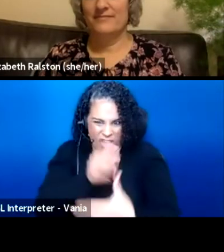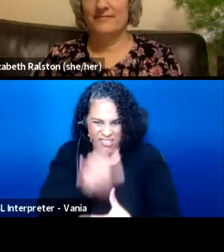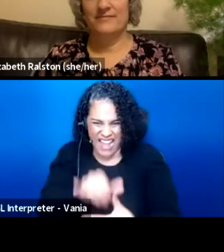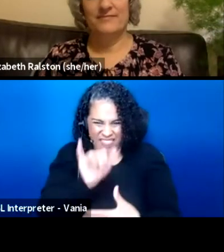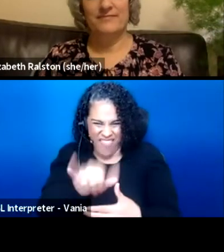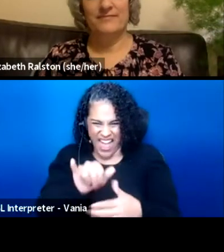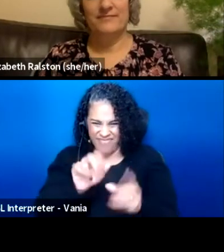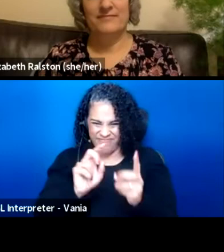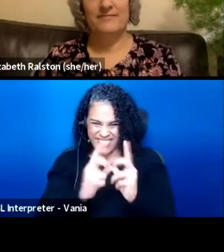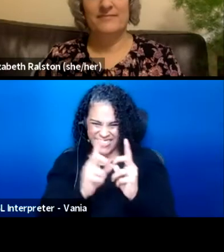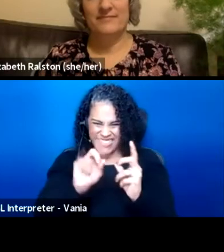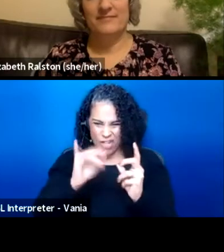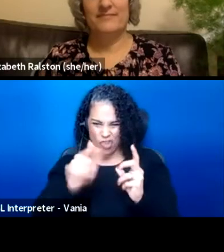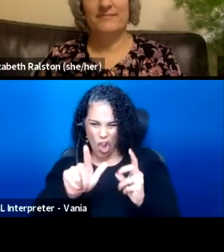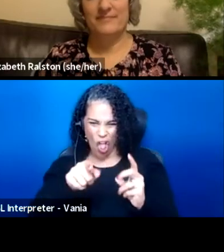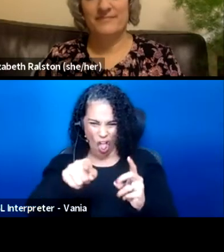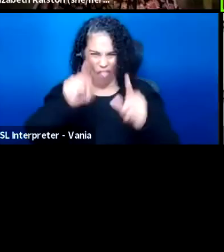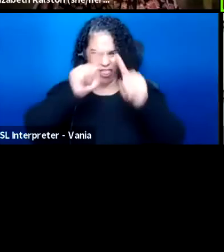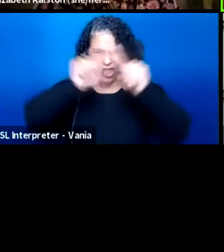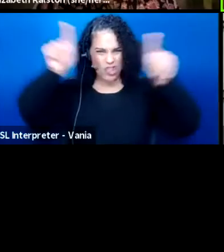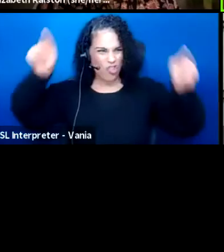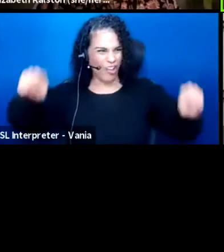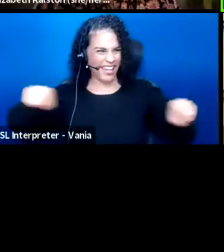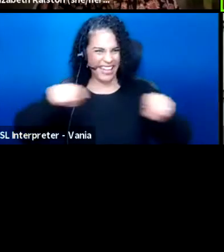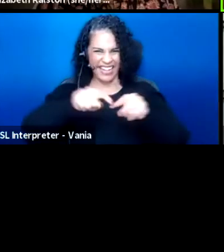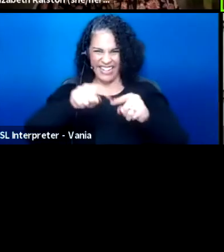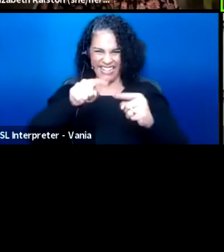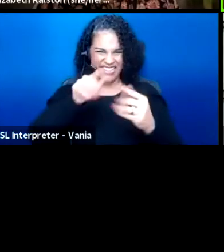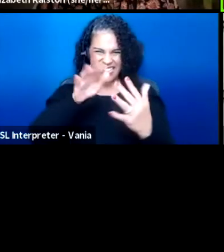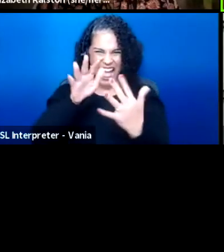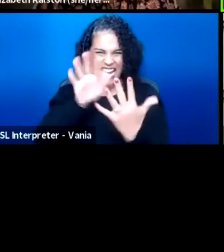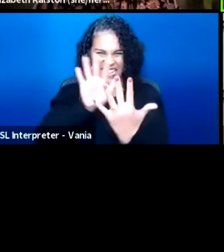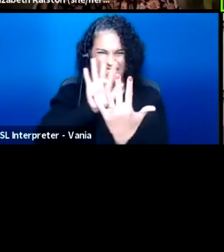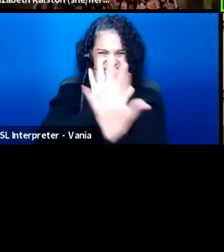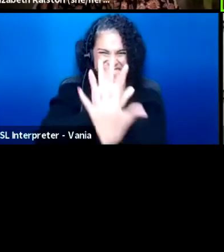like the literal screen that's in between us and them,